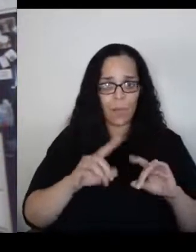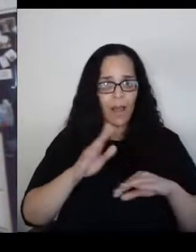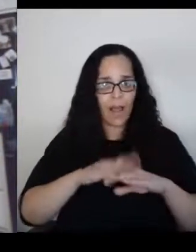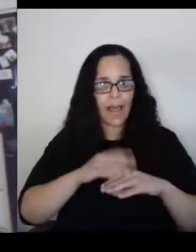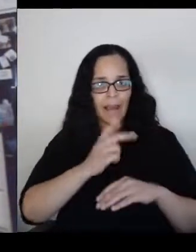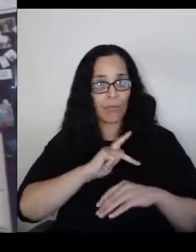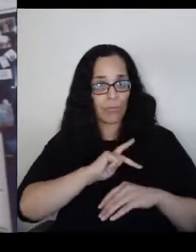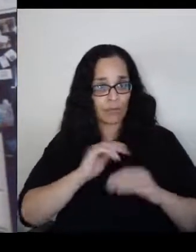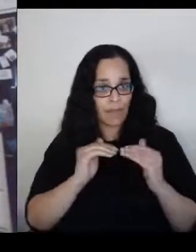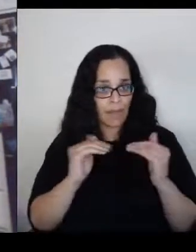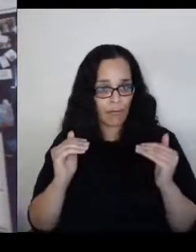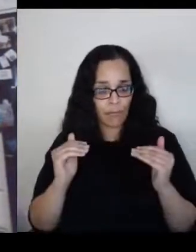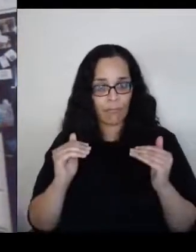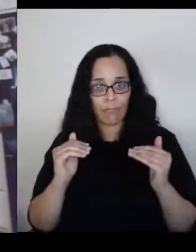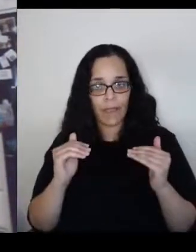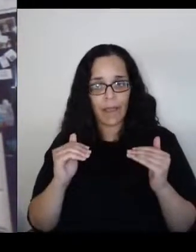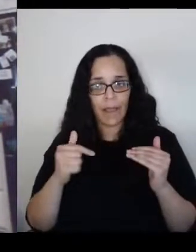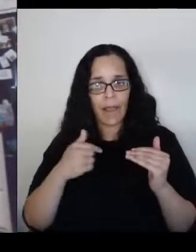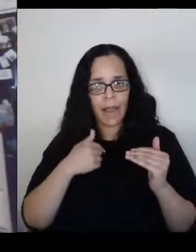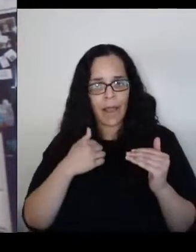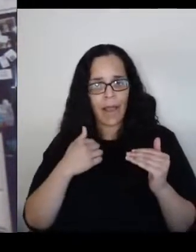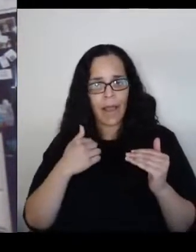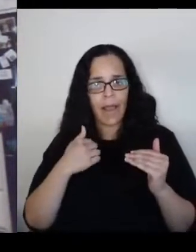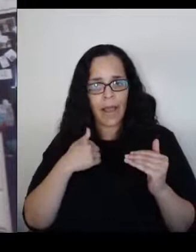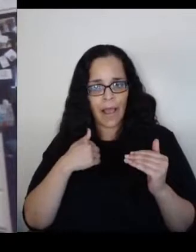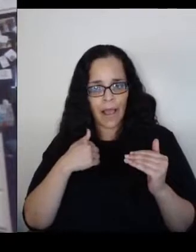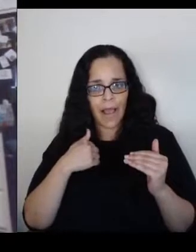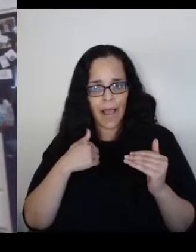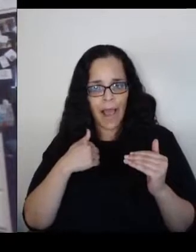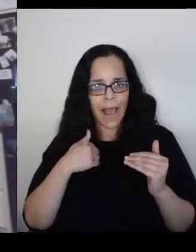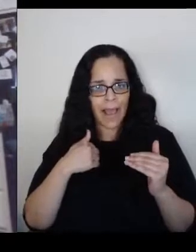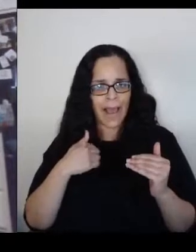I find myself being afraid and I'm not the only one.